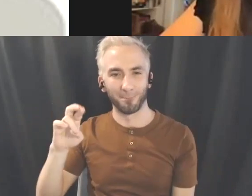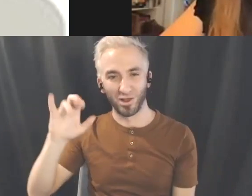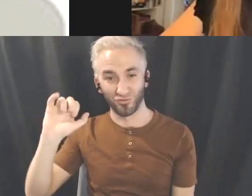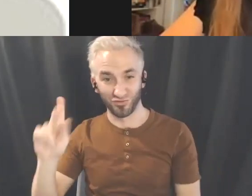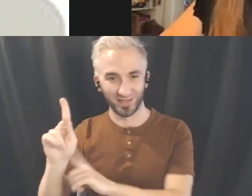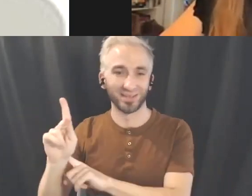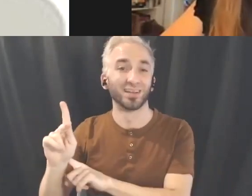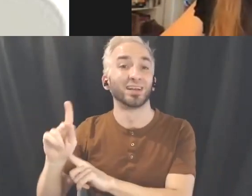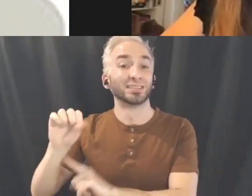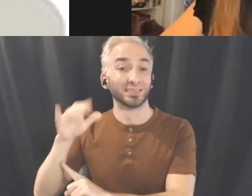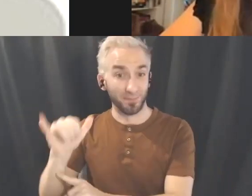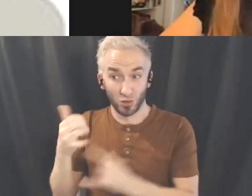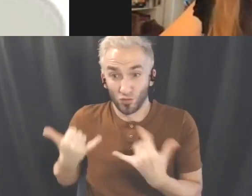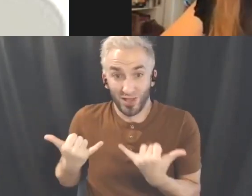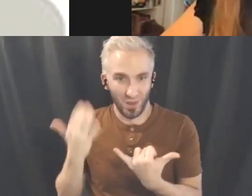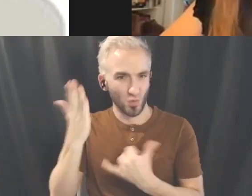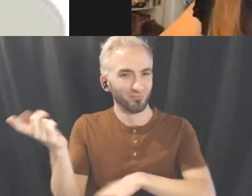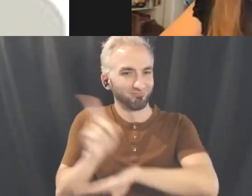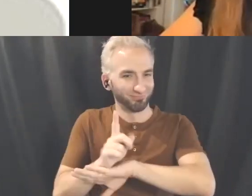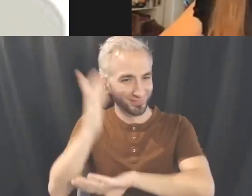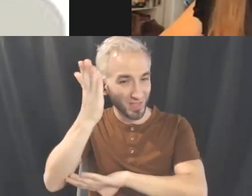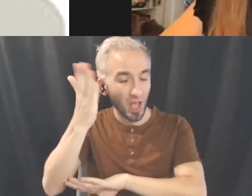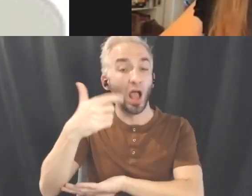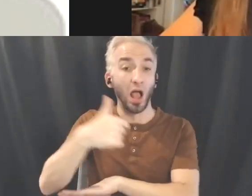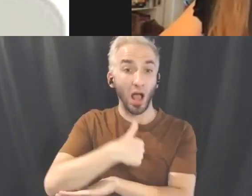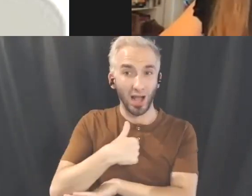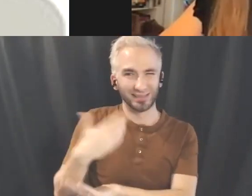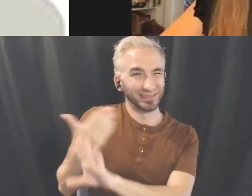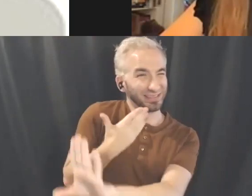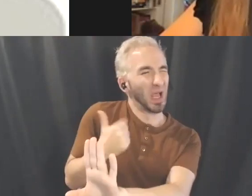that I wanted Chimerik as part of this project